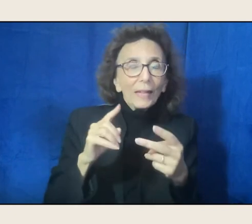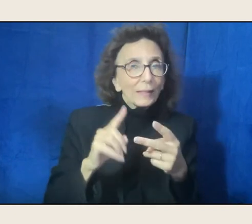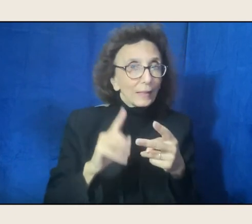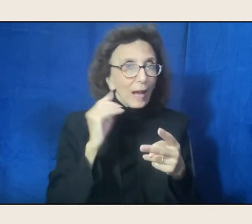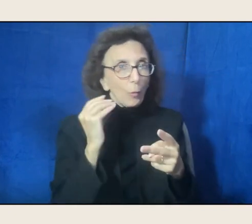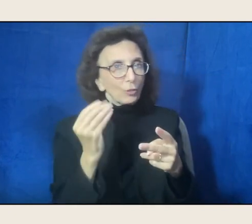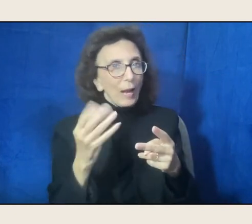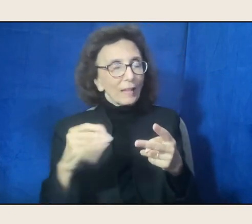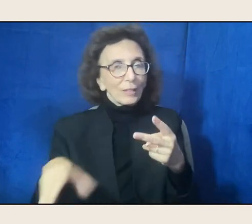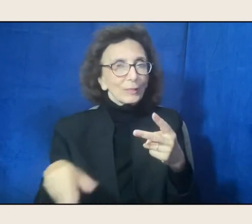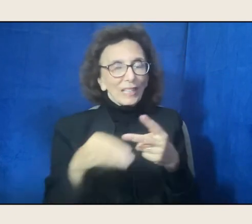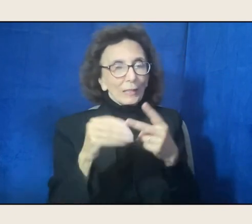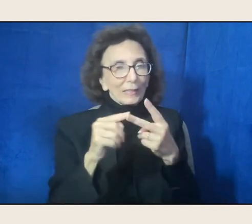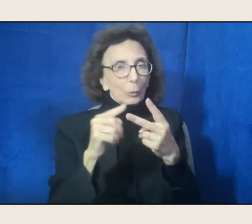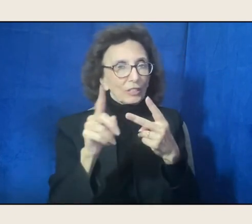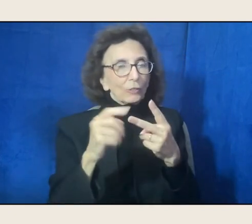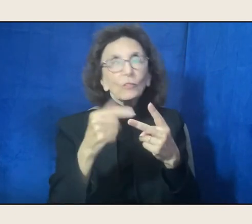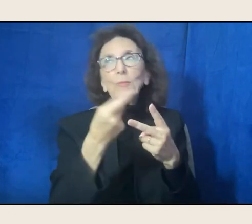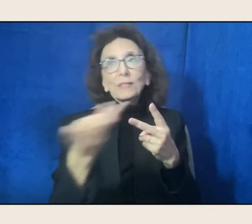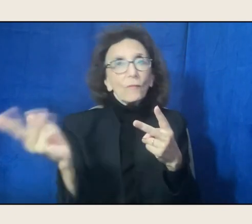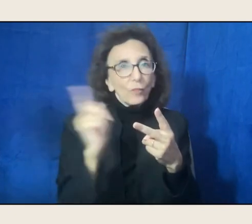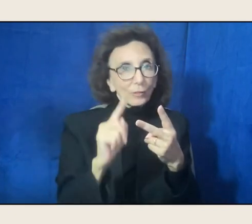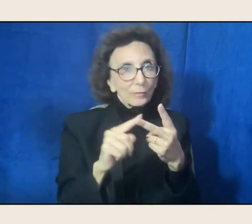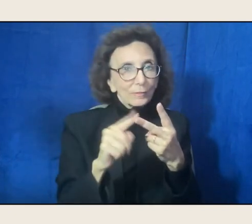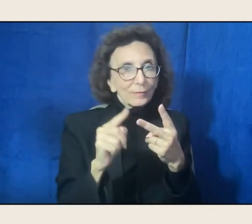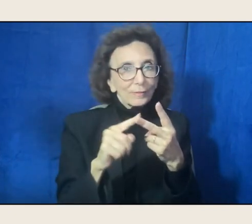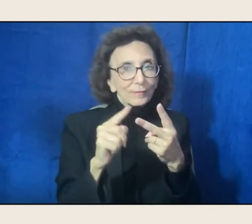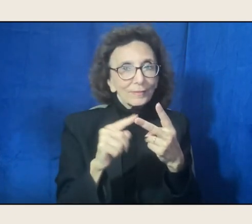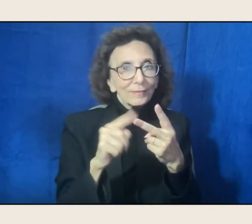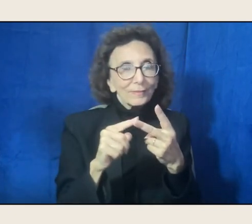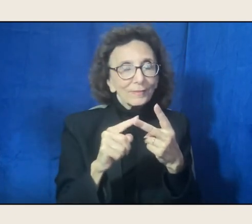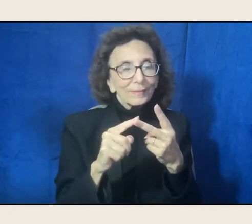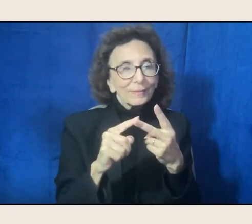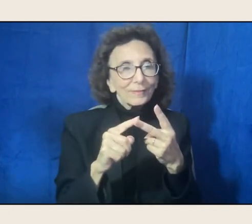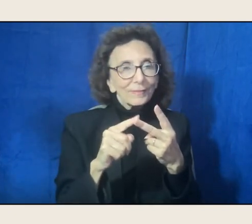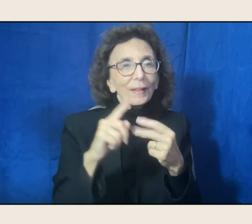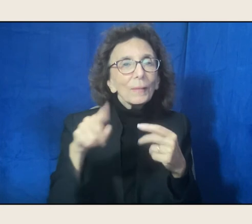about these last two years of pandemic,